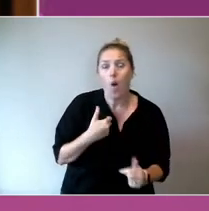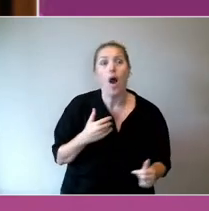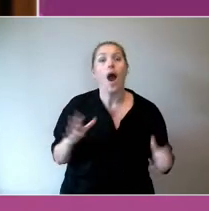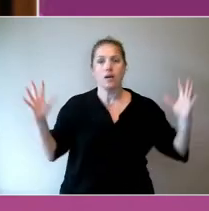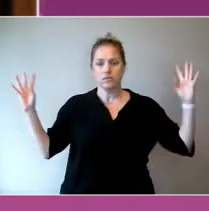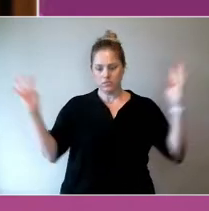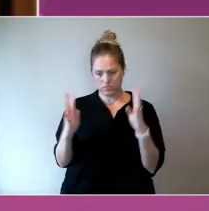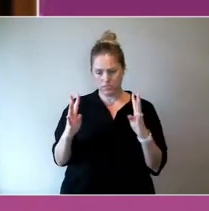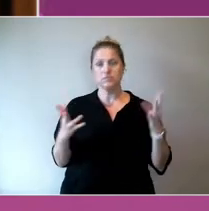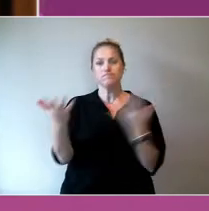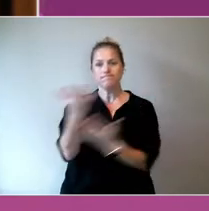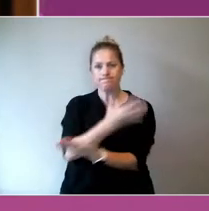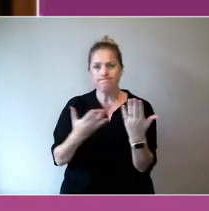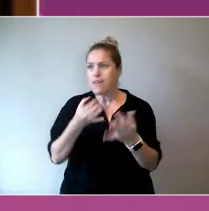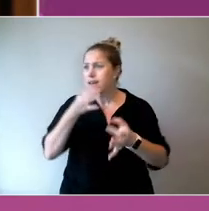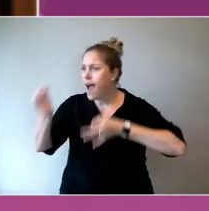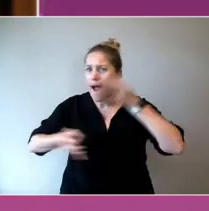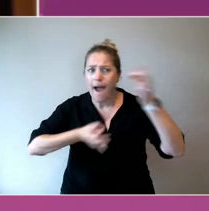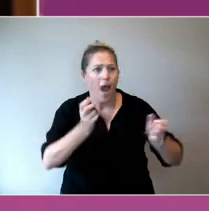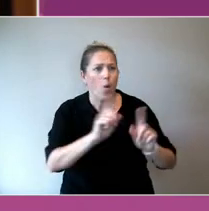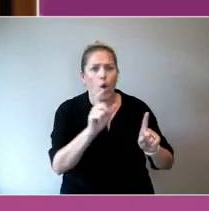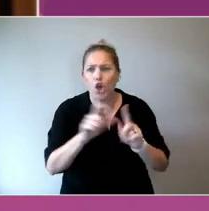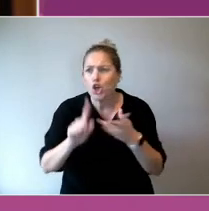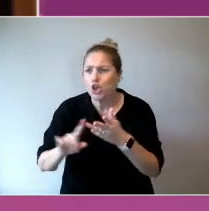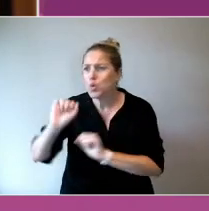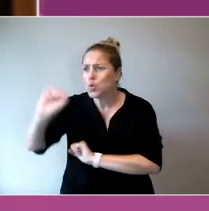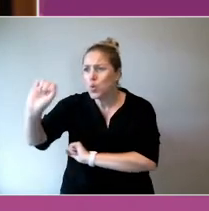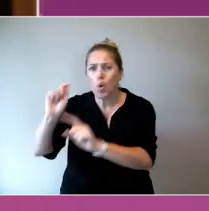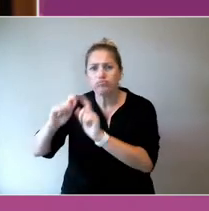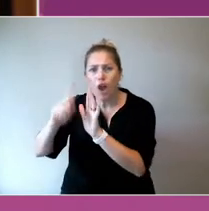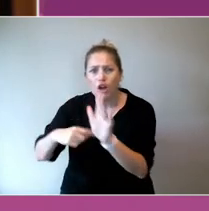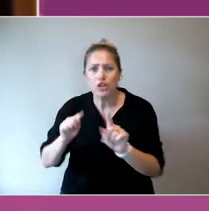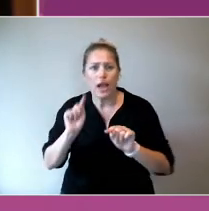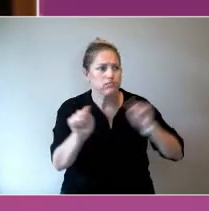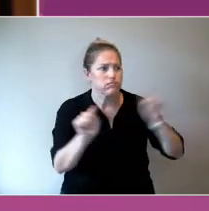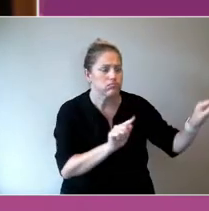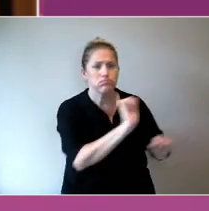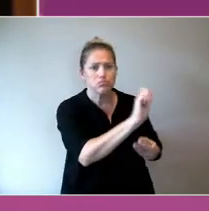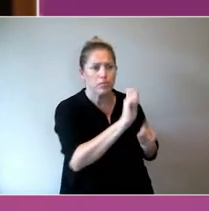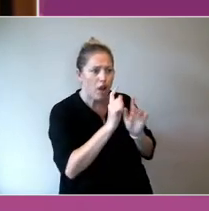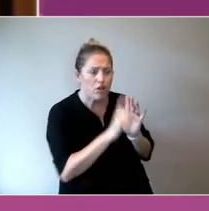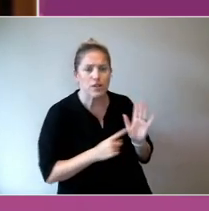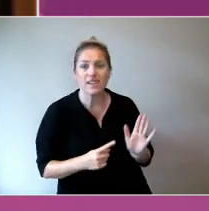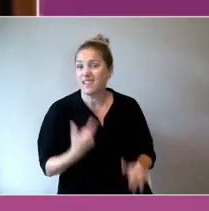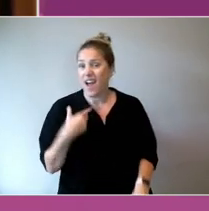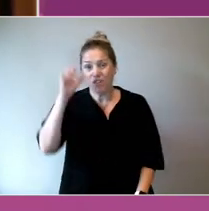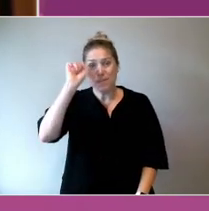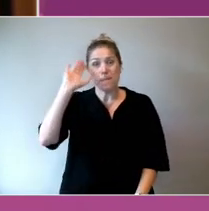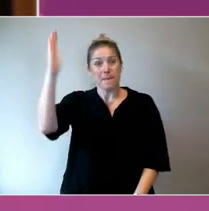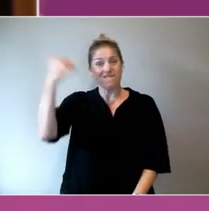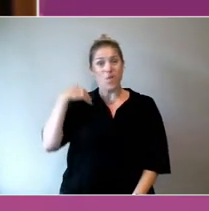When we were working on the suicide prevention programs, we came to a meeting, around the